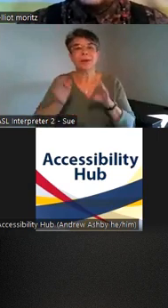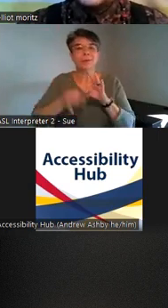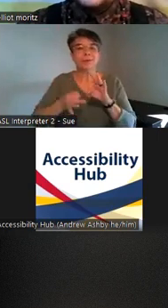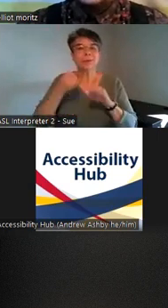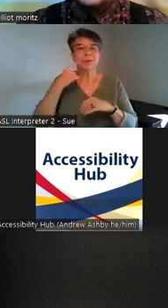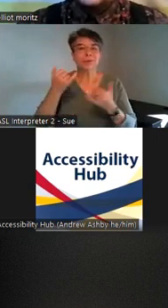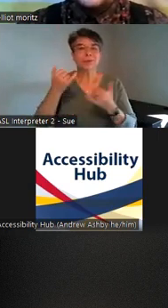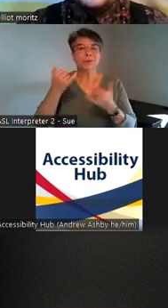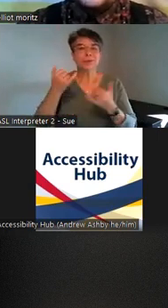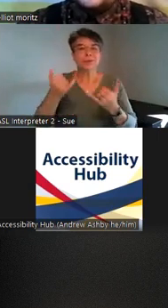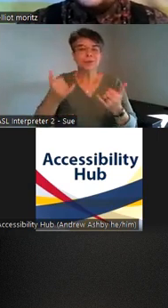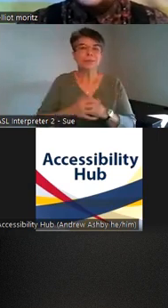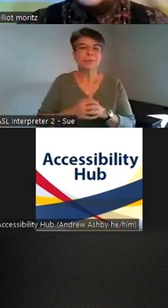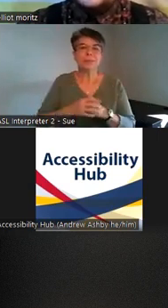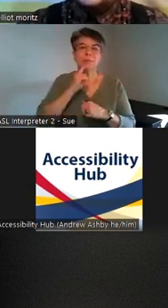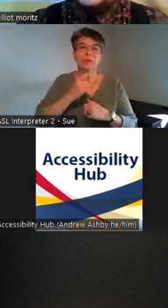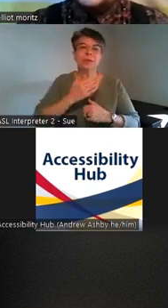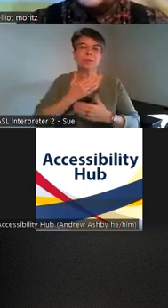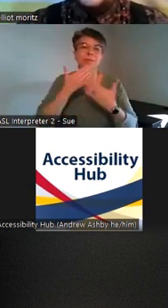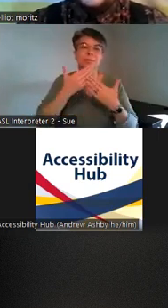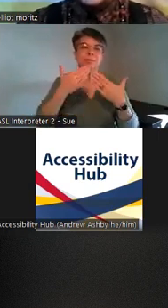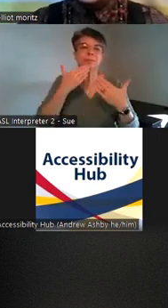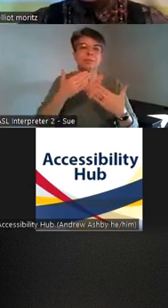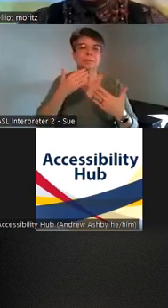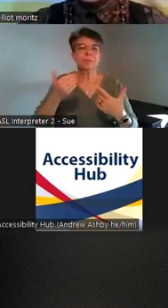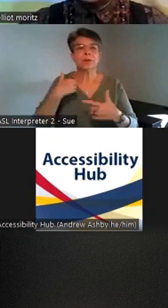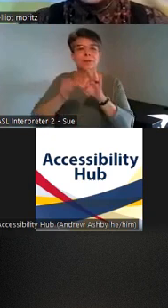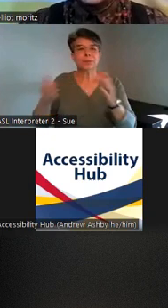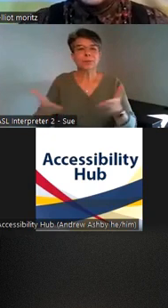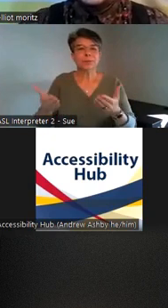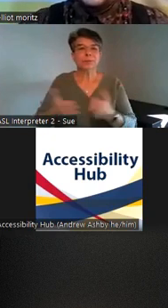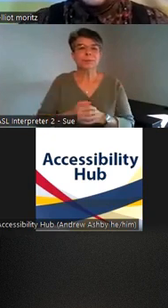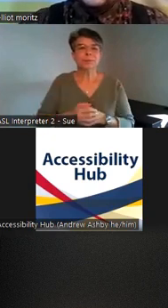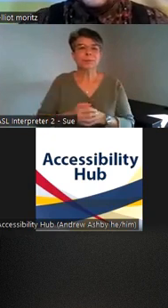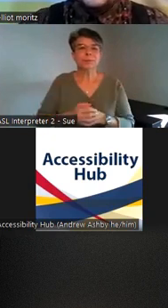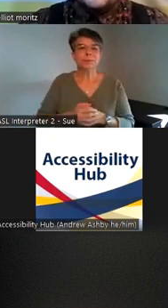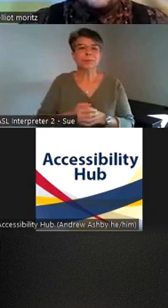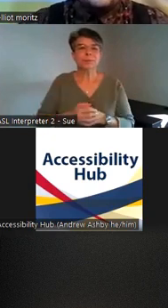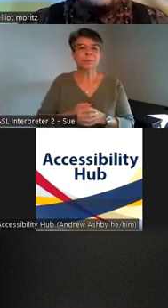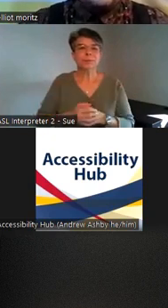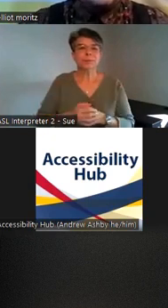I'm really grateful that she's able to be here um especially as somebody who is hard of hearing